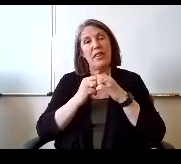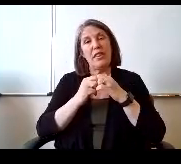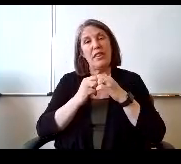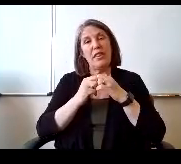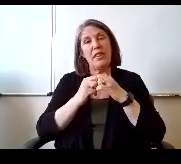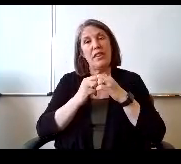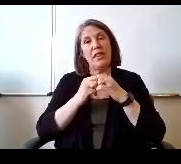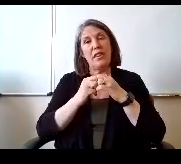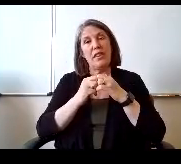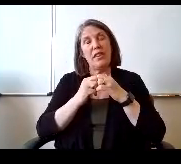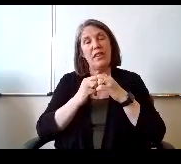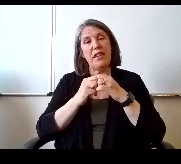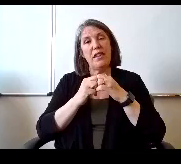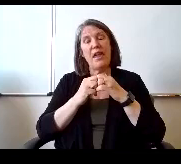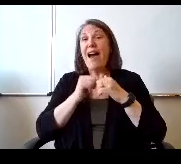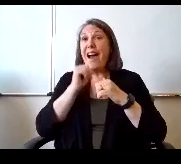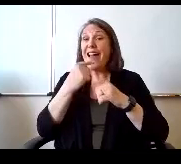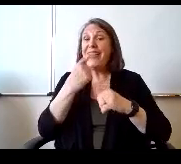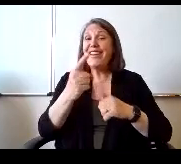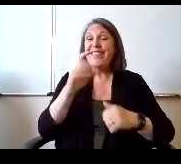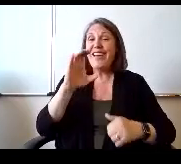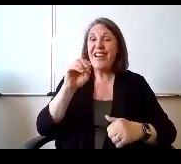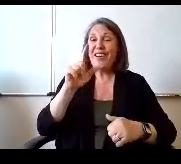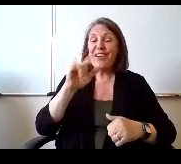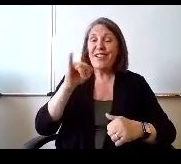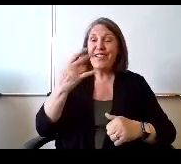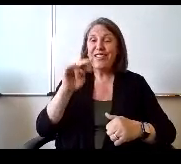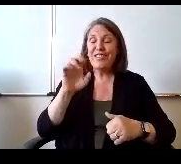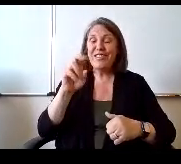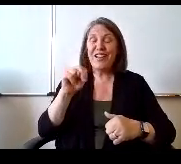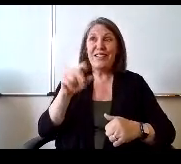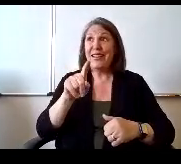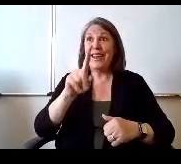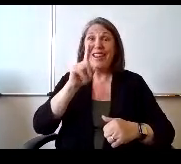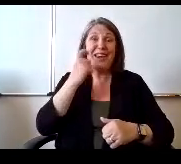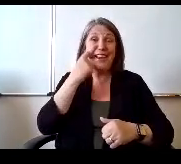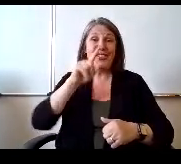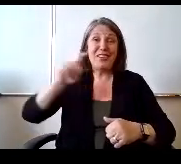I didn't tell Colonel Johnson, so he stepped out for a second. He'll come. Let's start with Mrs Cloninger.